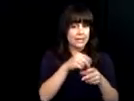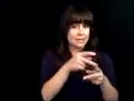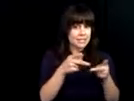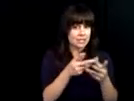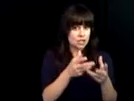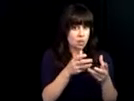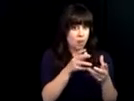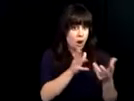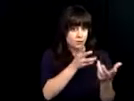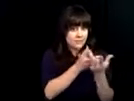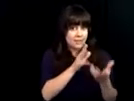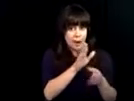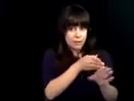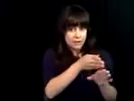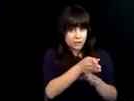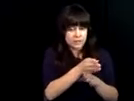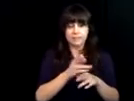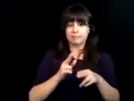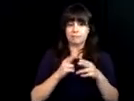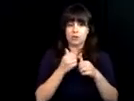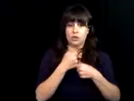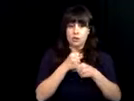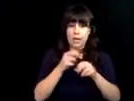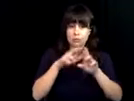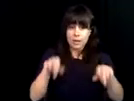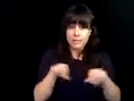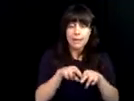career seekers the ability to intern in a position within their